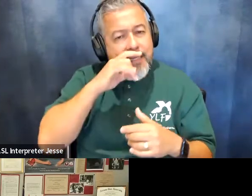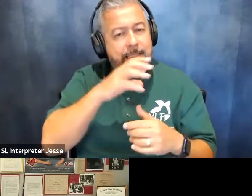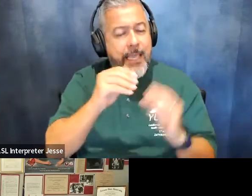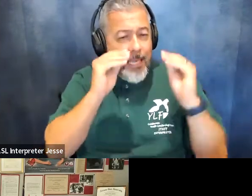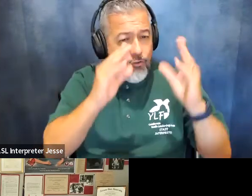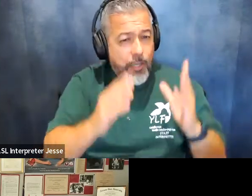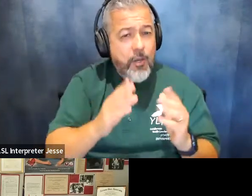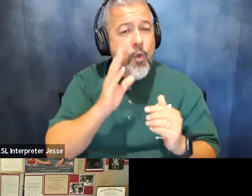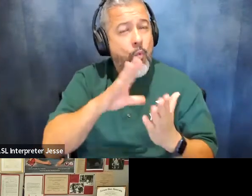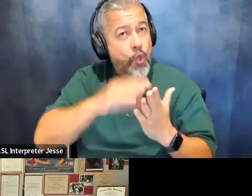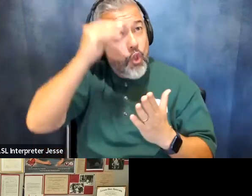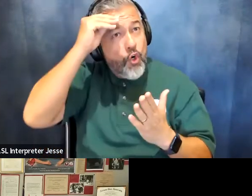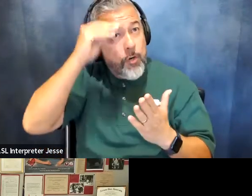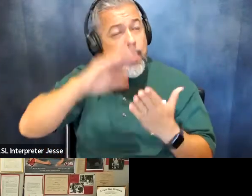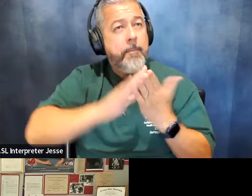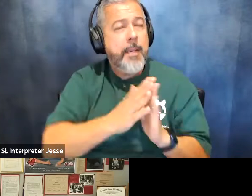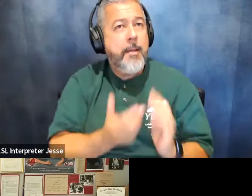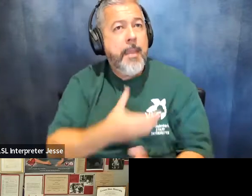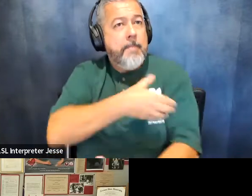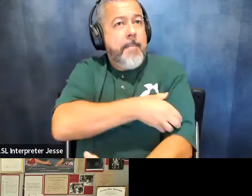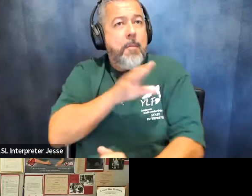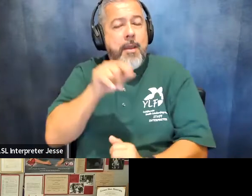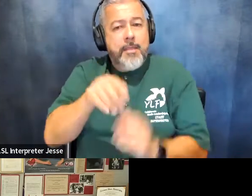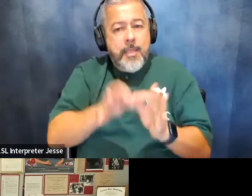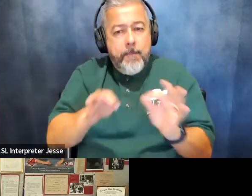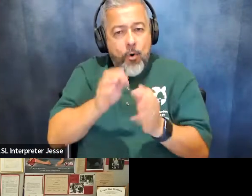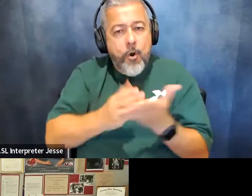will learn and be empowered by this important part of america's history